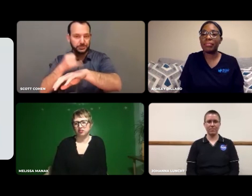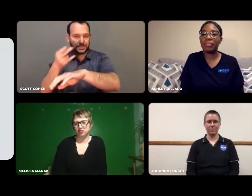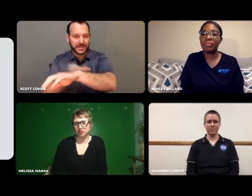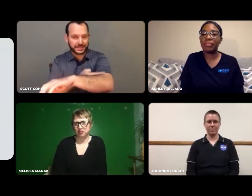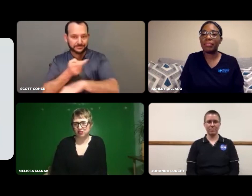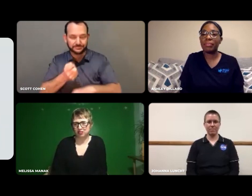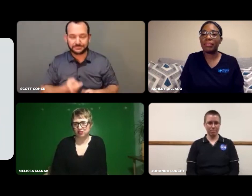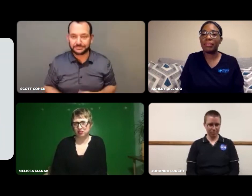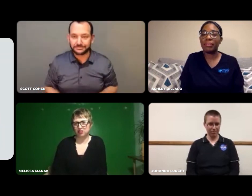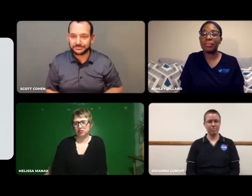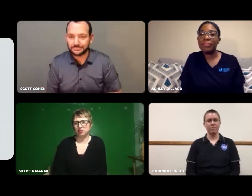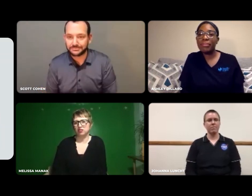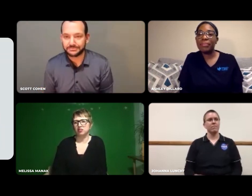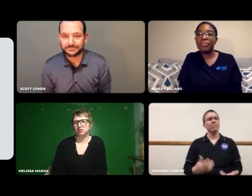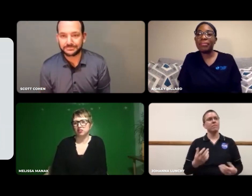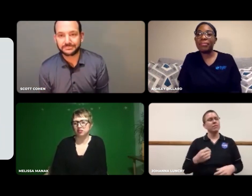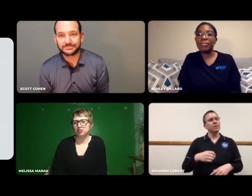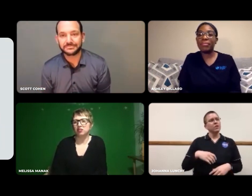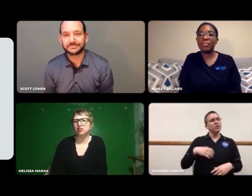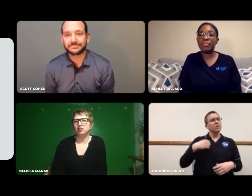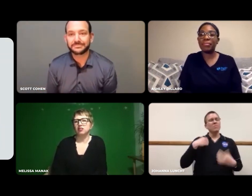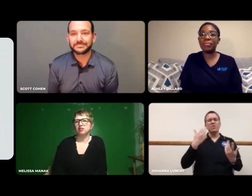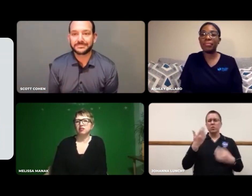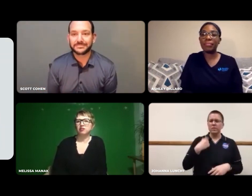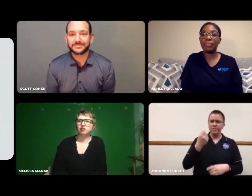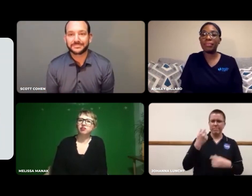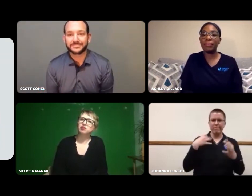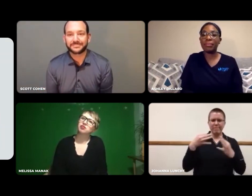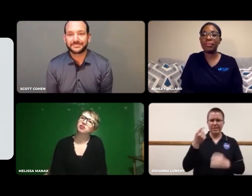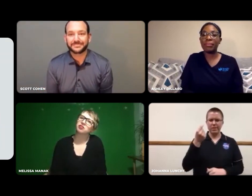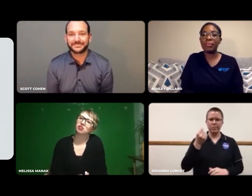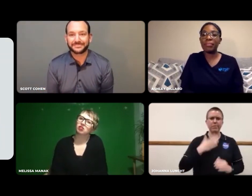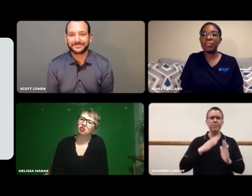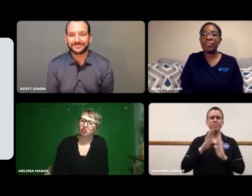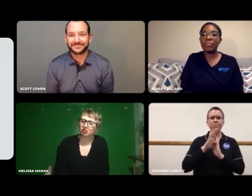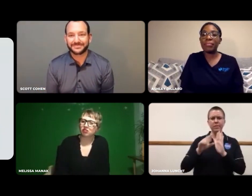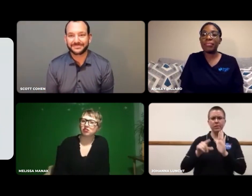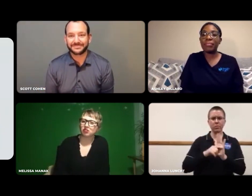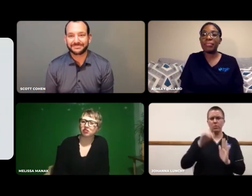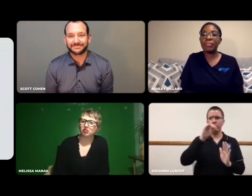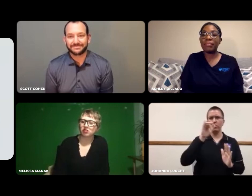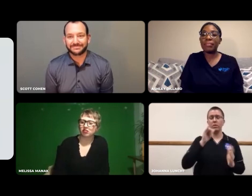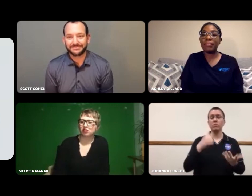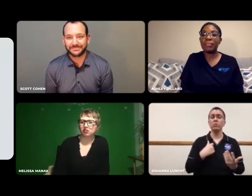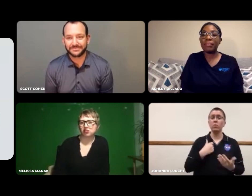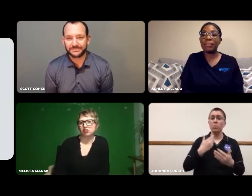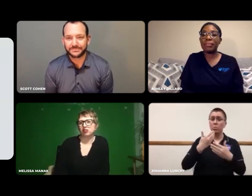Let me explain my background a bit.